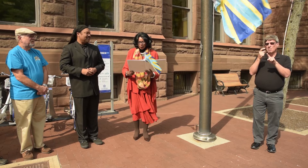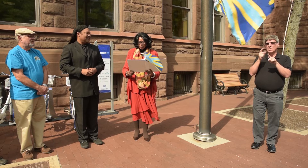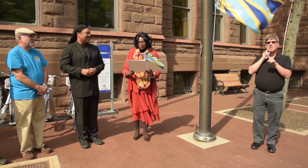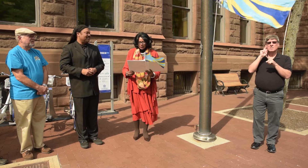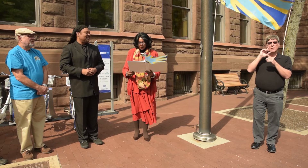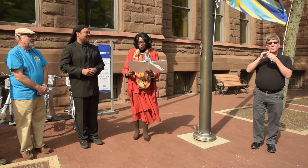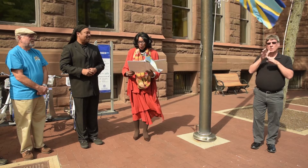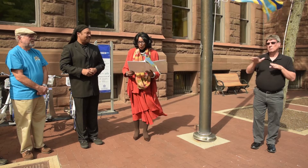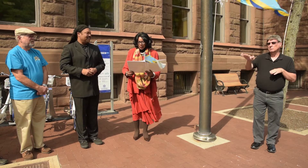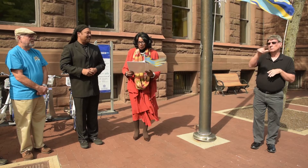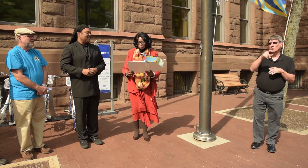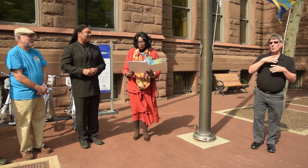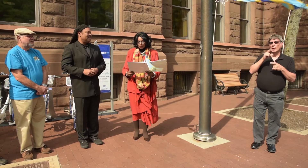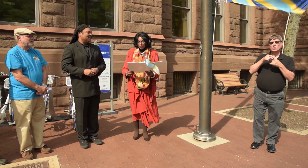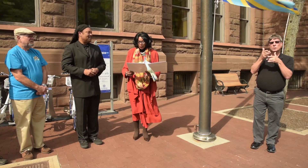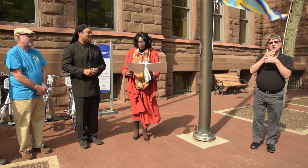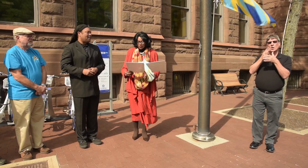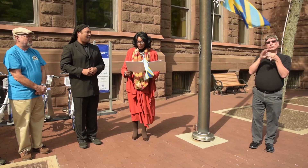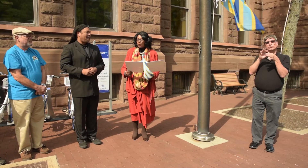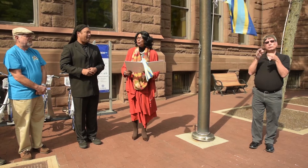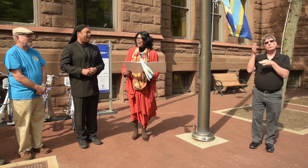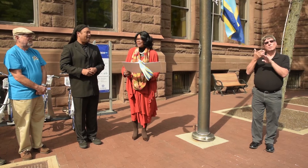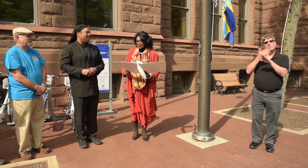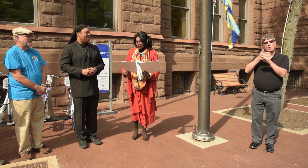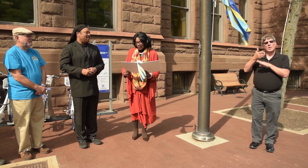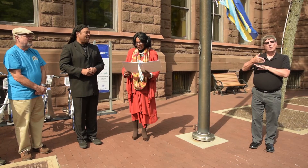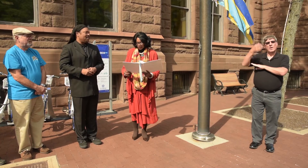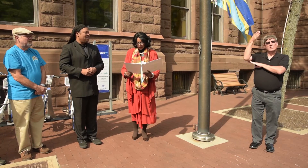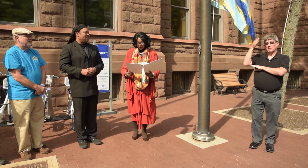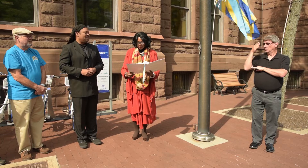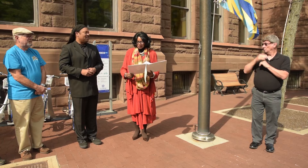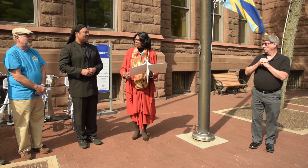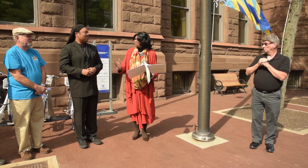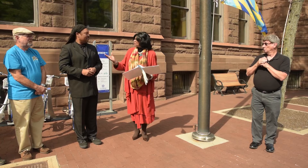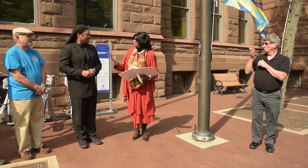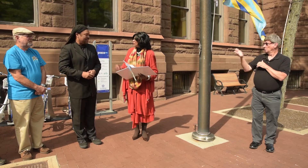community who would like to share a few thoughts before we raise this flag, please